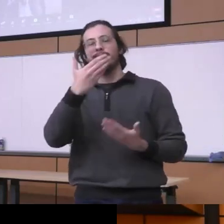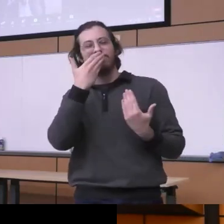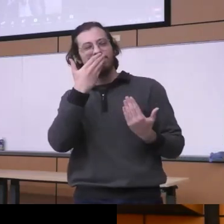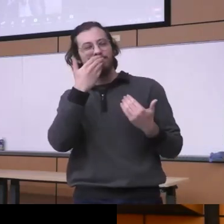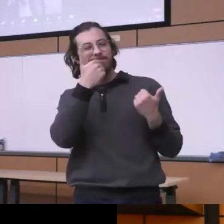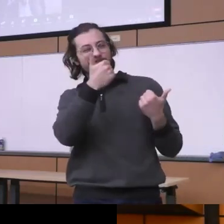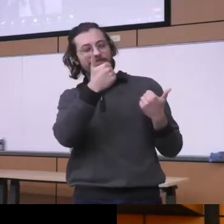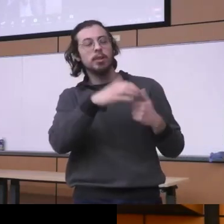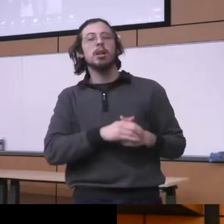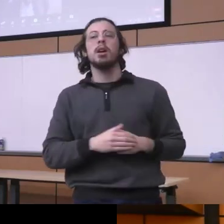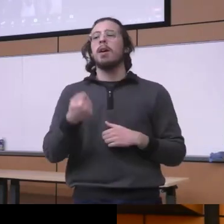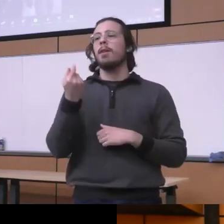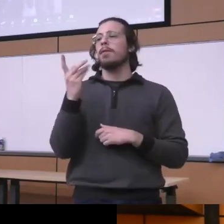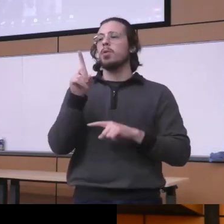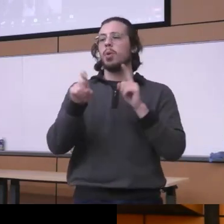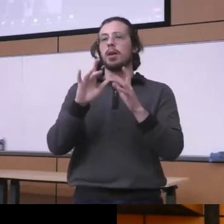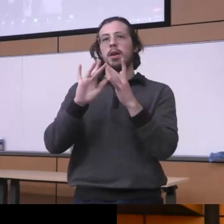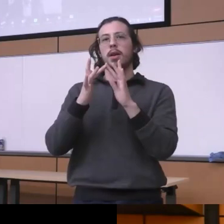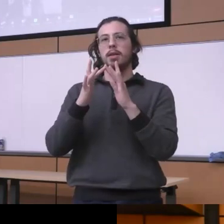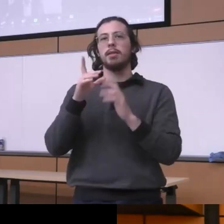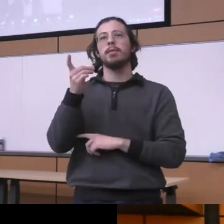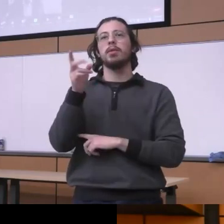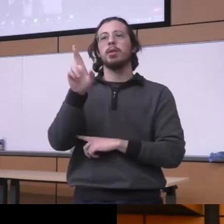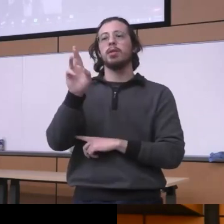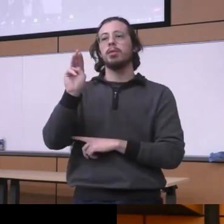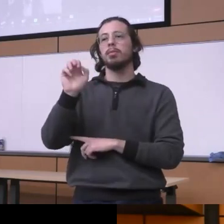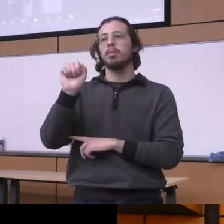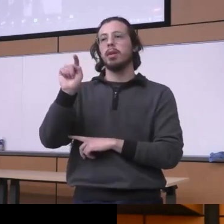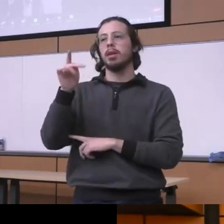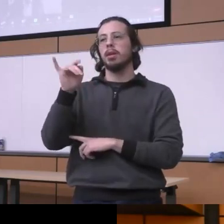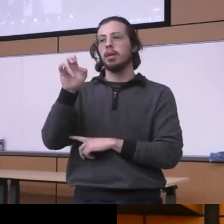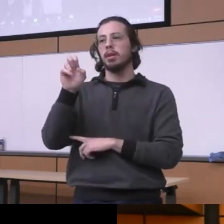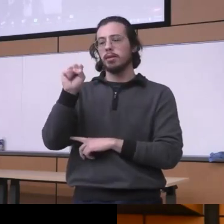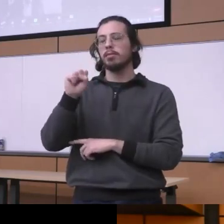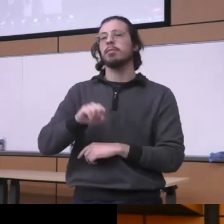online here I'm going to start with Dr Mathis uh Myra Mathis is our director of Addiction